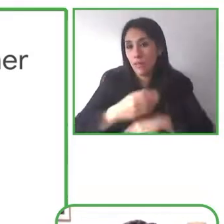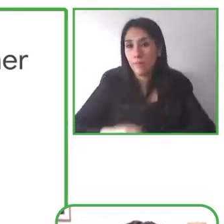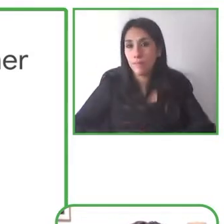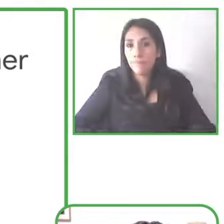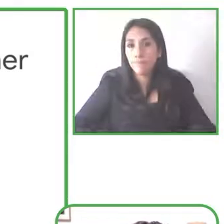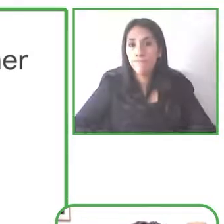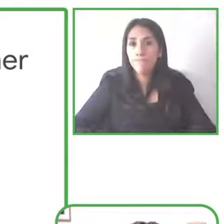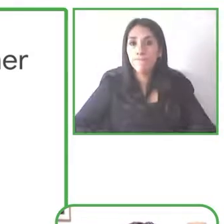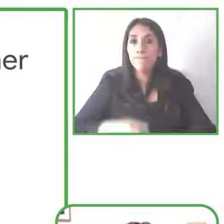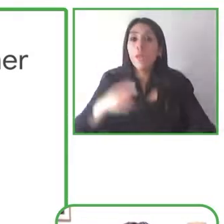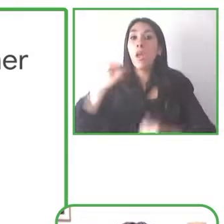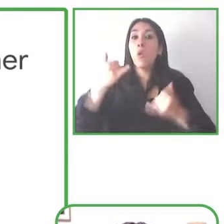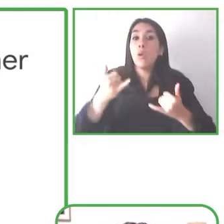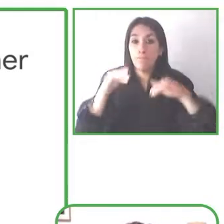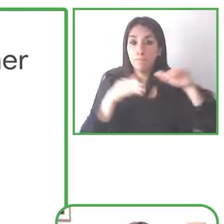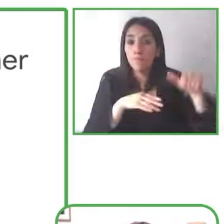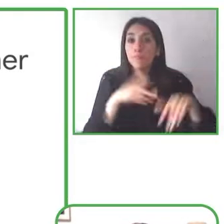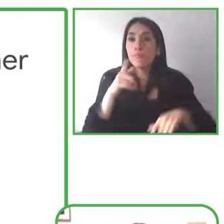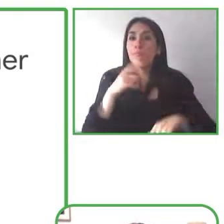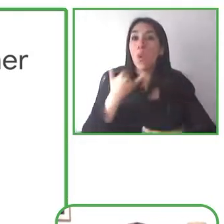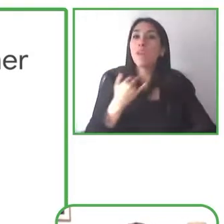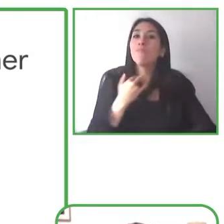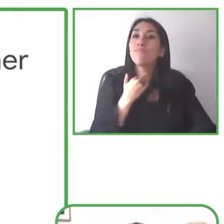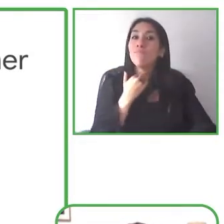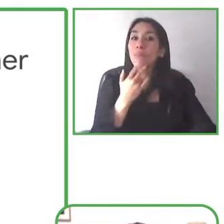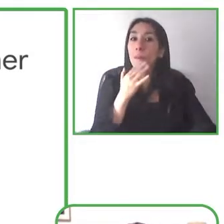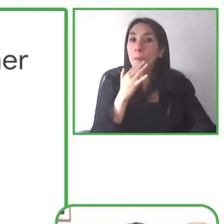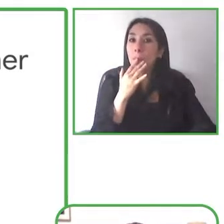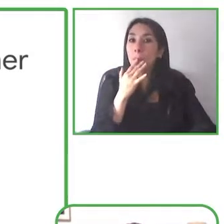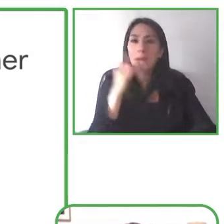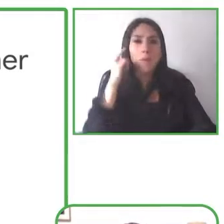innovations there's a lot of other things going on of course when it